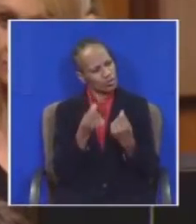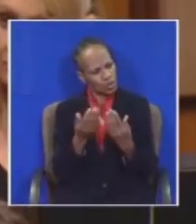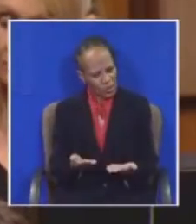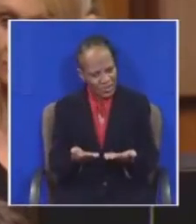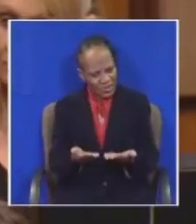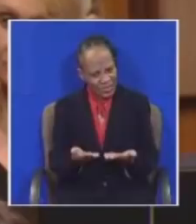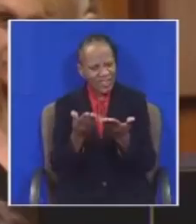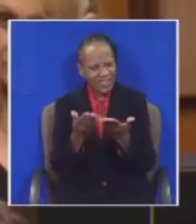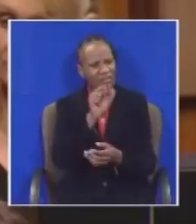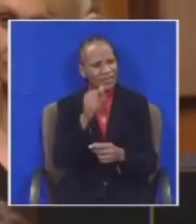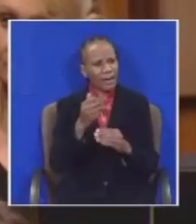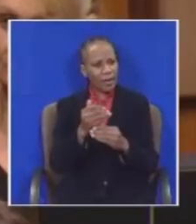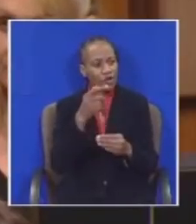self-enrichment